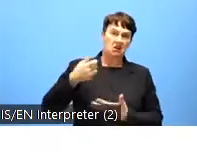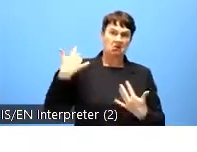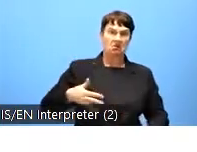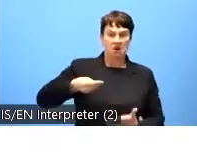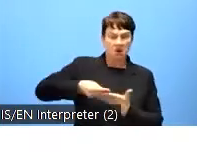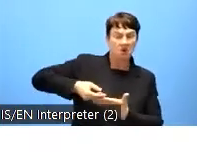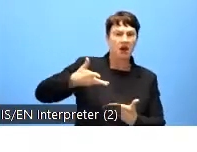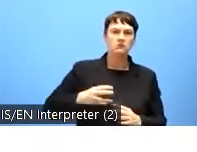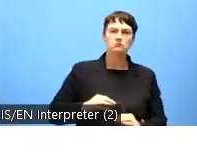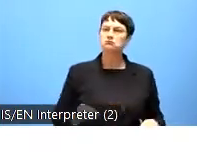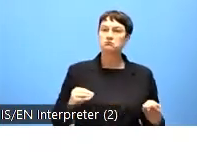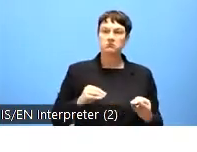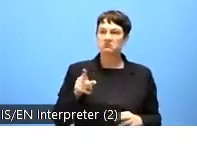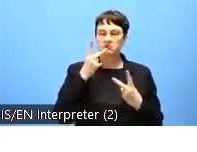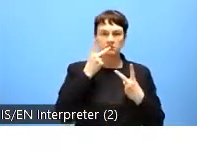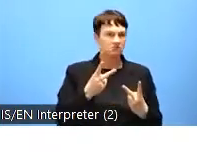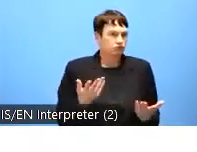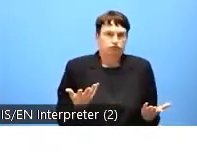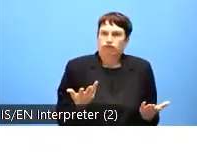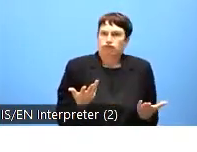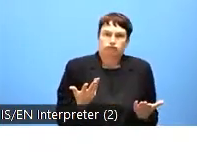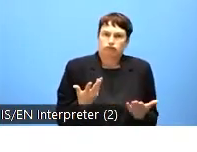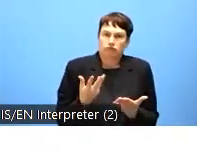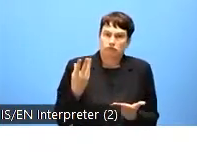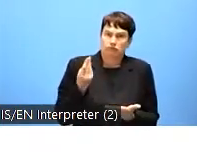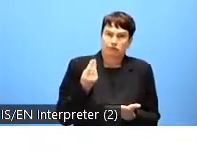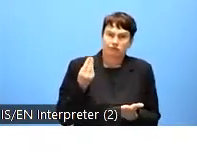been seen as positive and that costs do not constitute a major barrier.